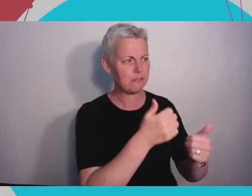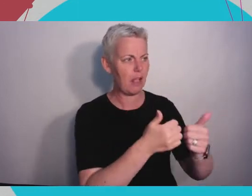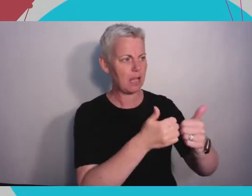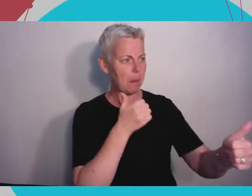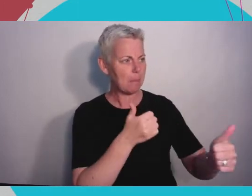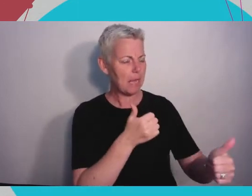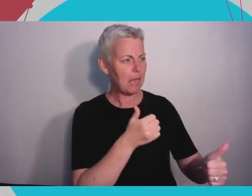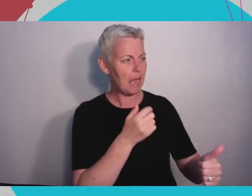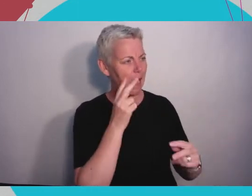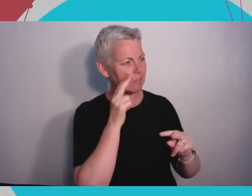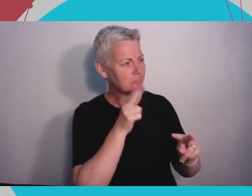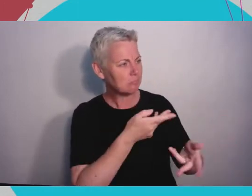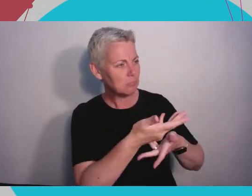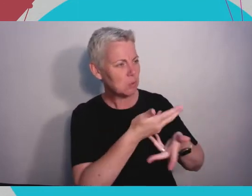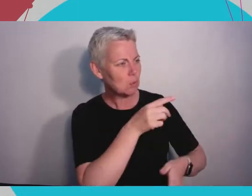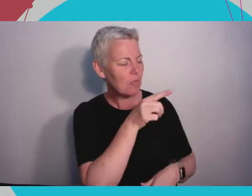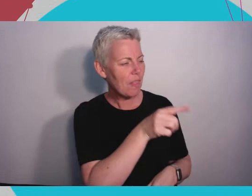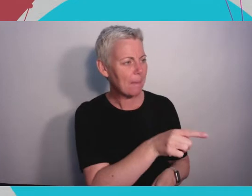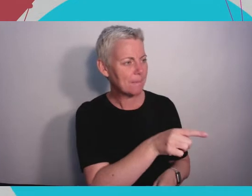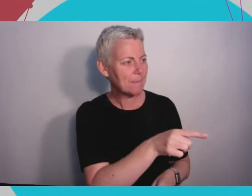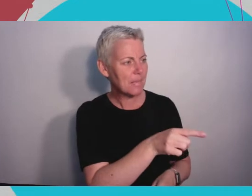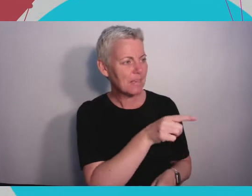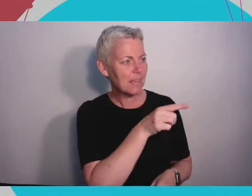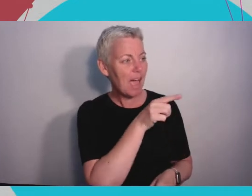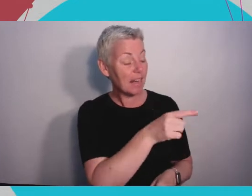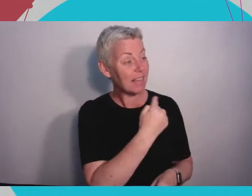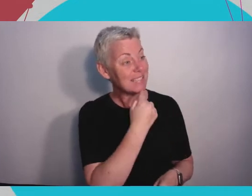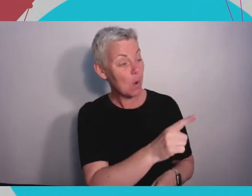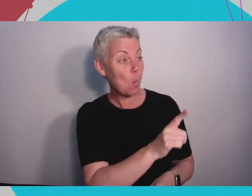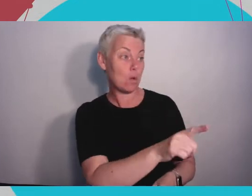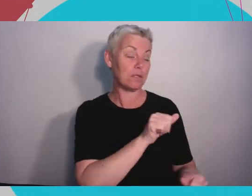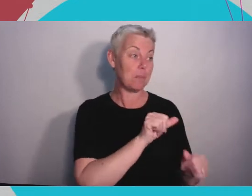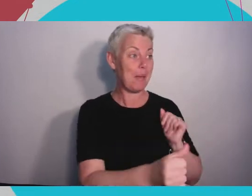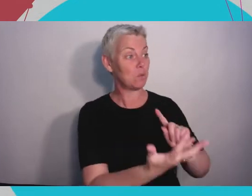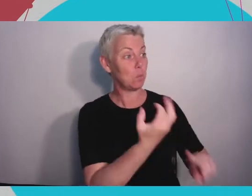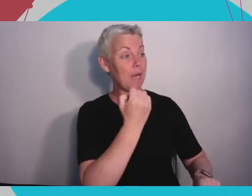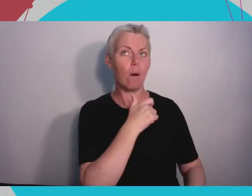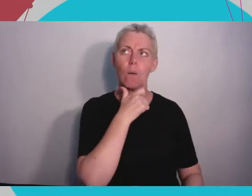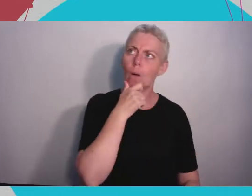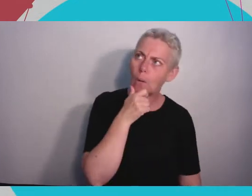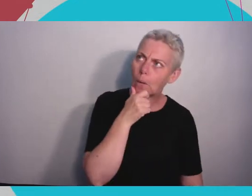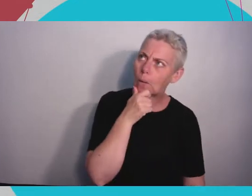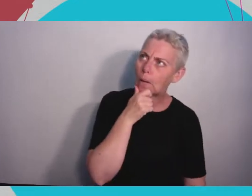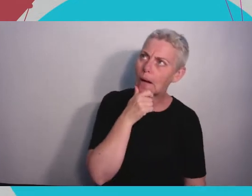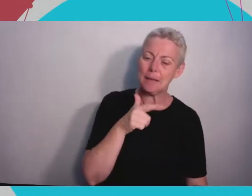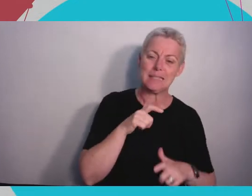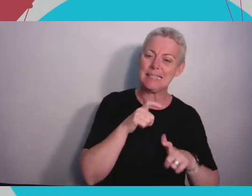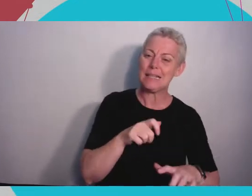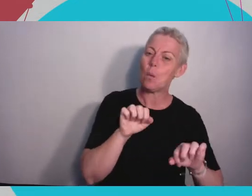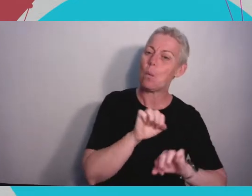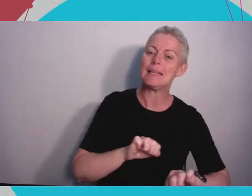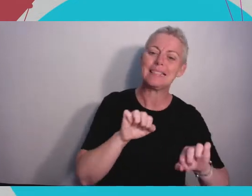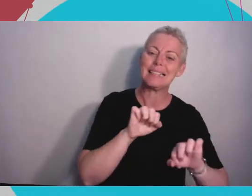discovered is that doesn't change. You know people running some of the largest companies in the world still wake up every morning with a whole load of emails of all the things that